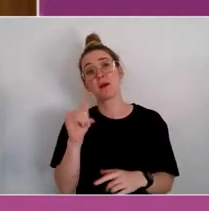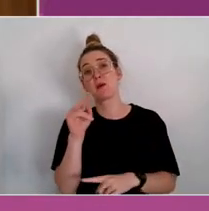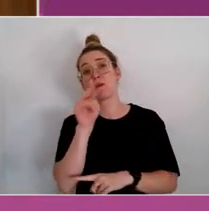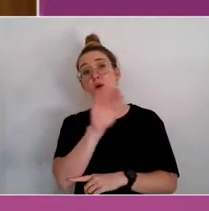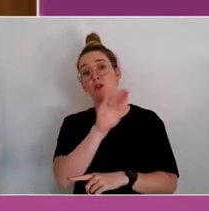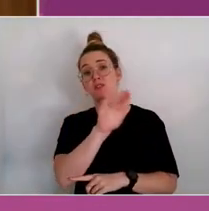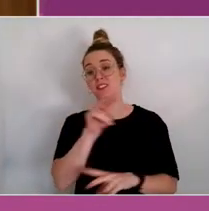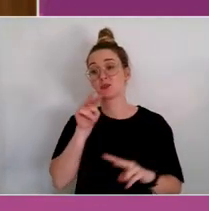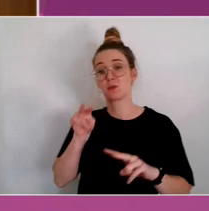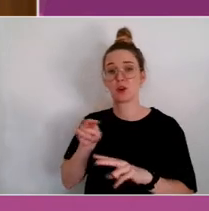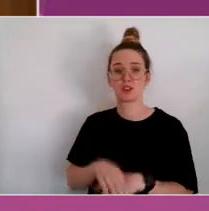Please stay in touch.